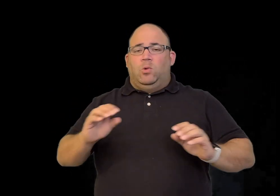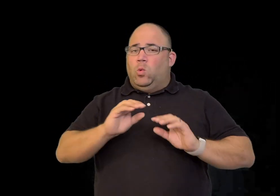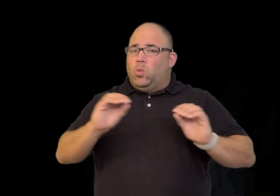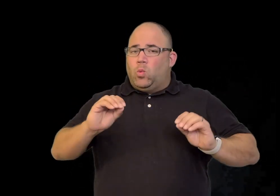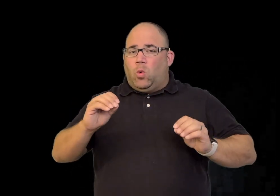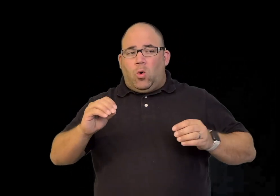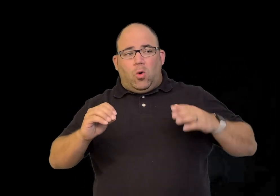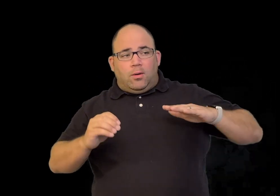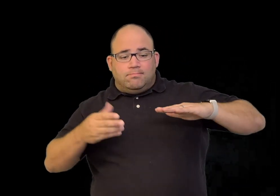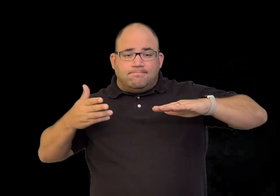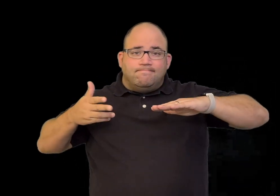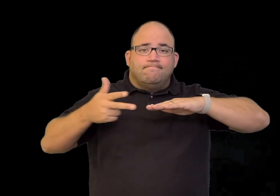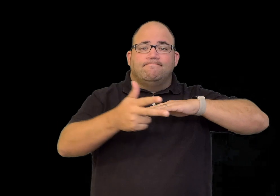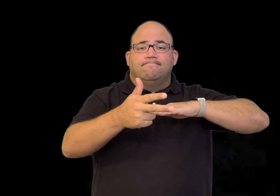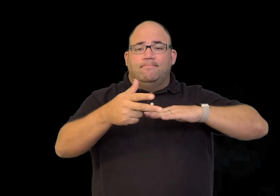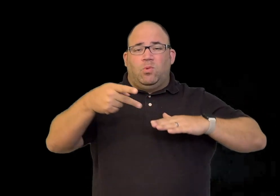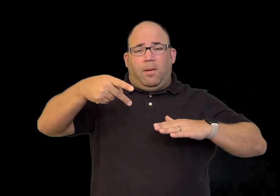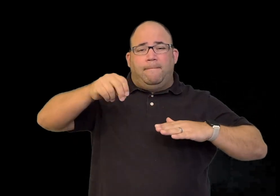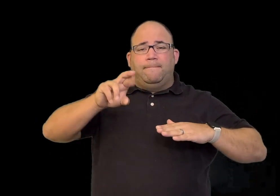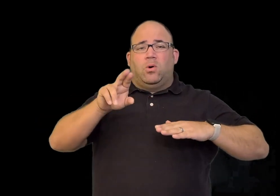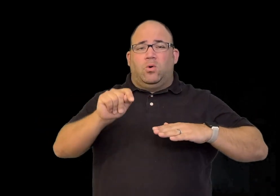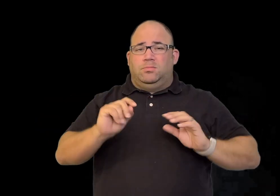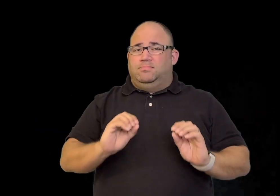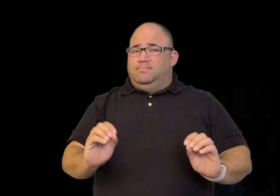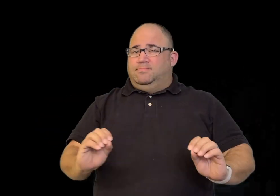or ports for travel,